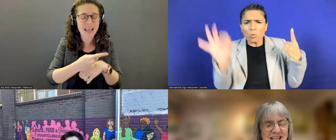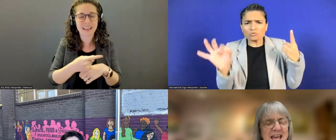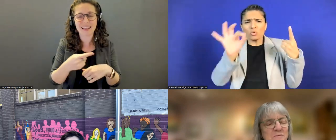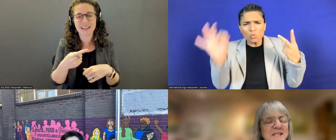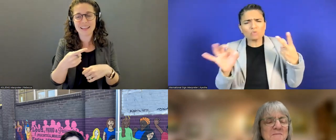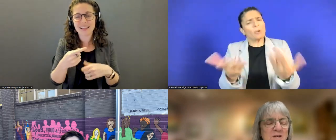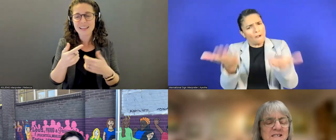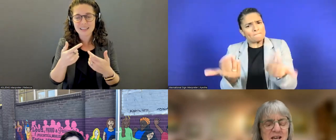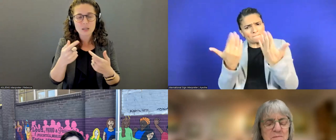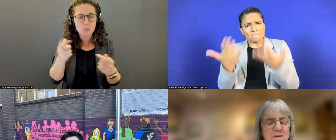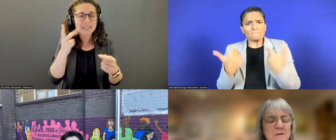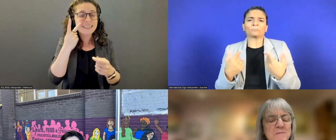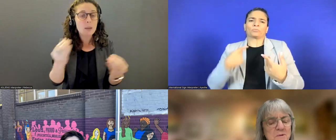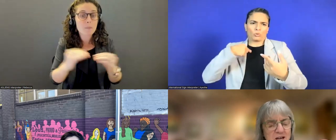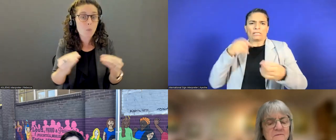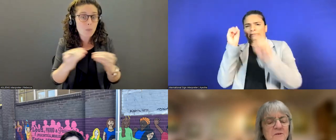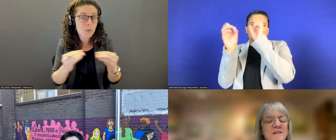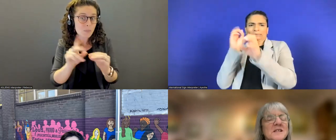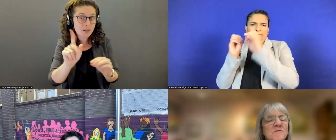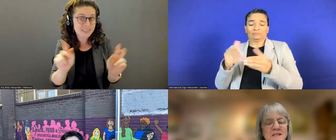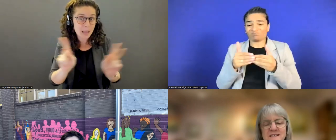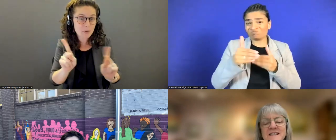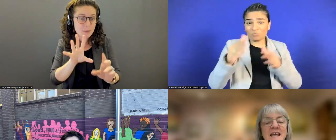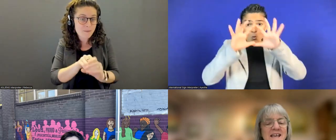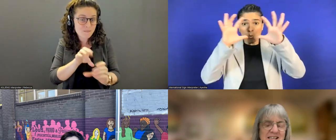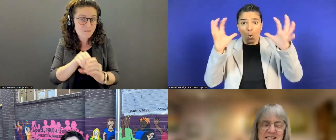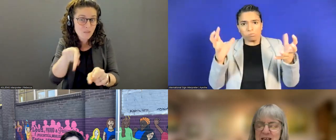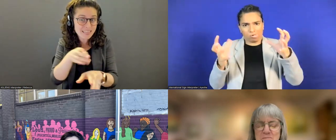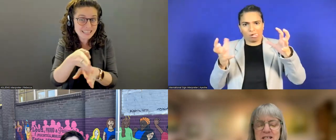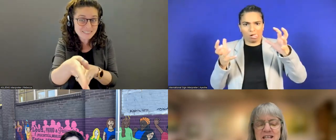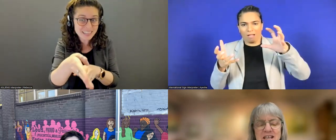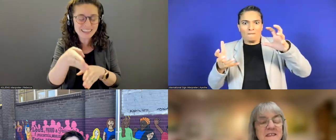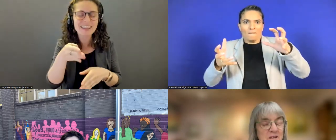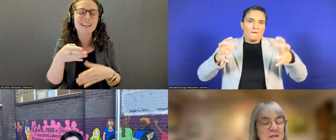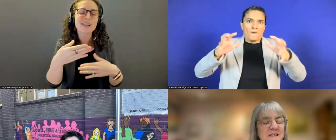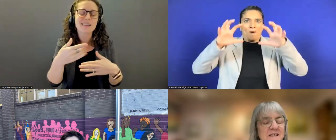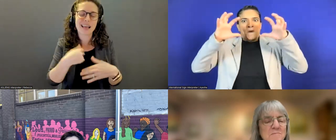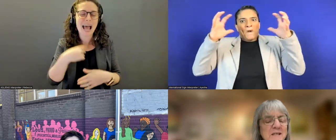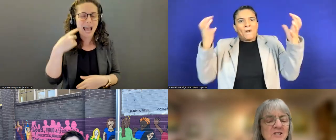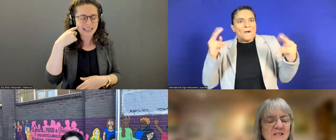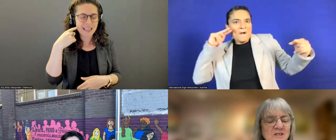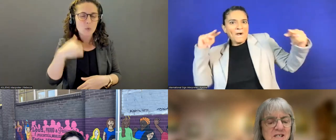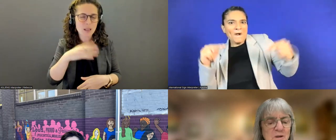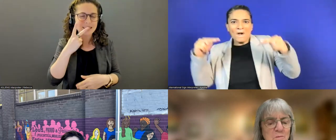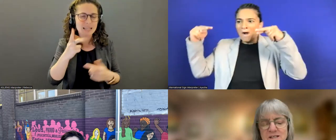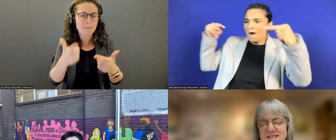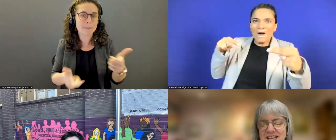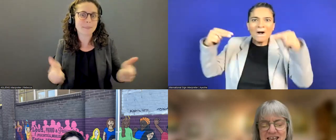As we see more disabled people be part of all these fields, as I said in the beginning, I think we're going to see big changes in the world.